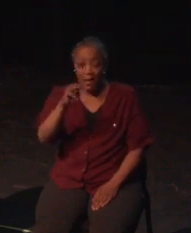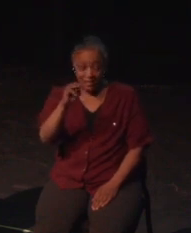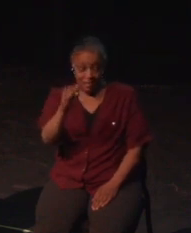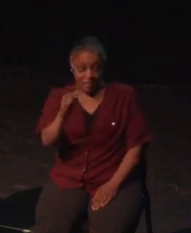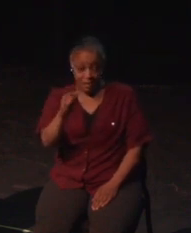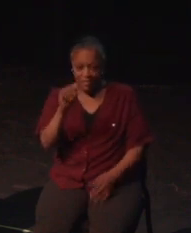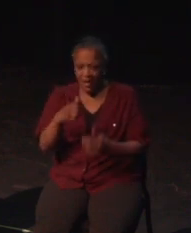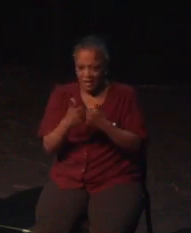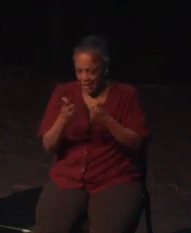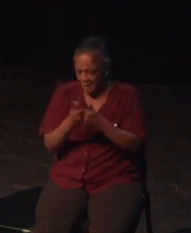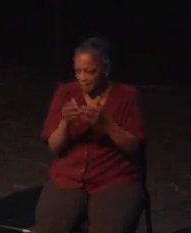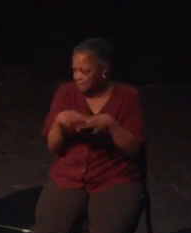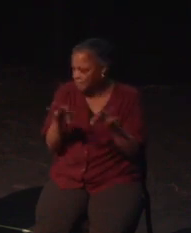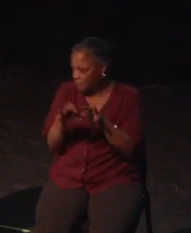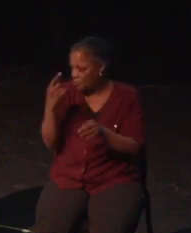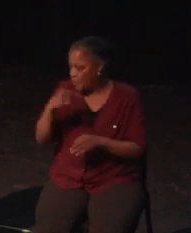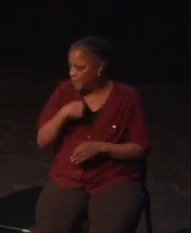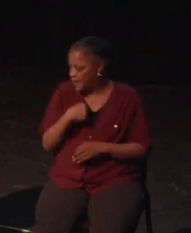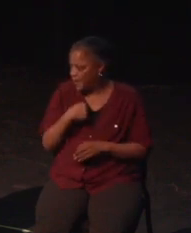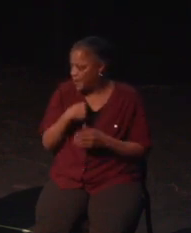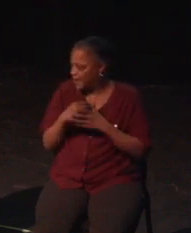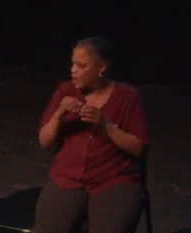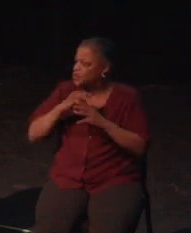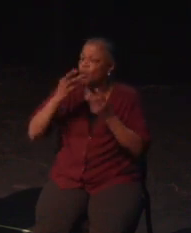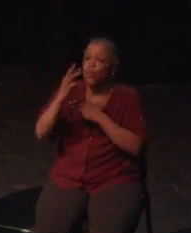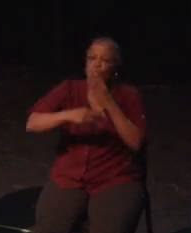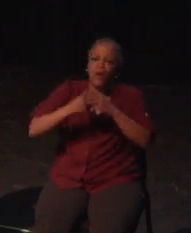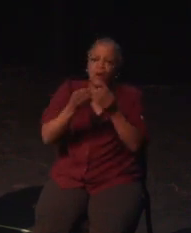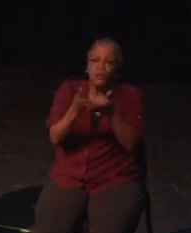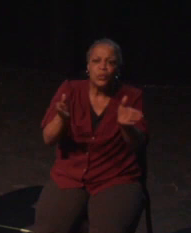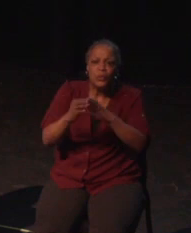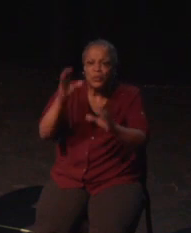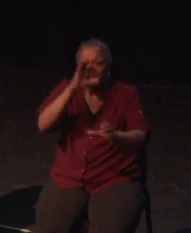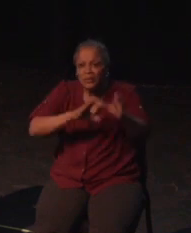an extreme emotional and physical over-reaction that we call meltdowns. What helps me is good audio design but also audio sliders.